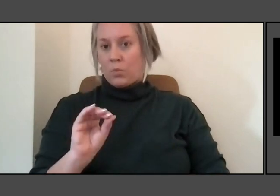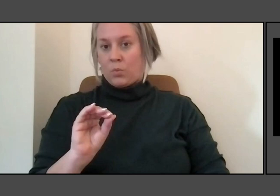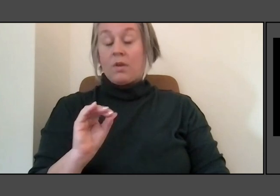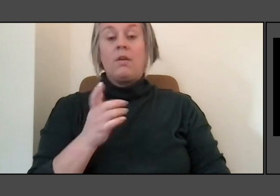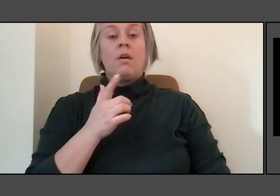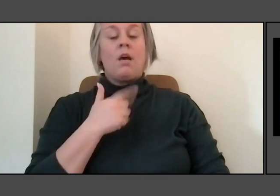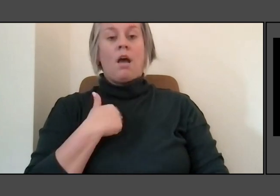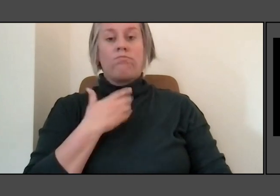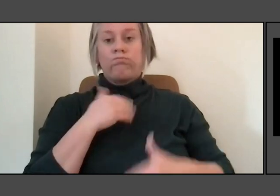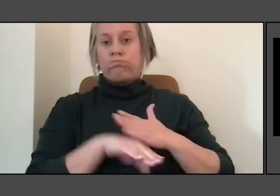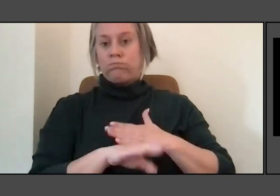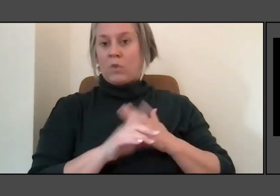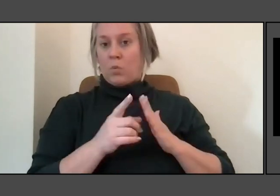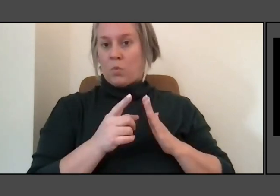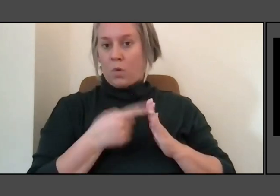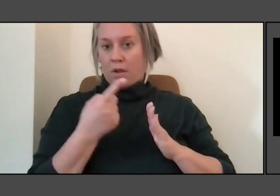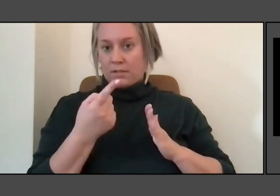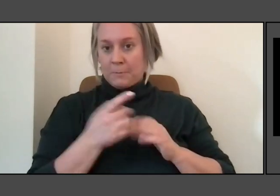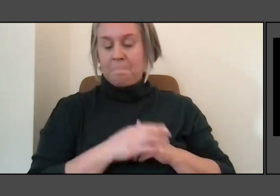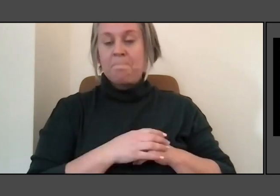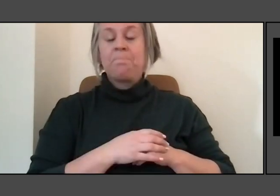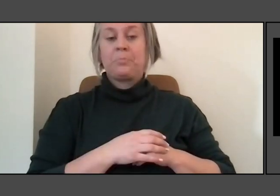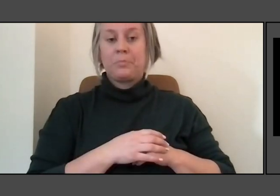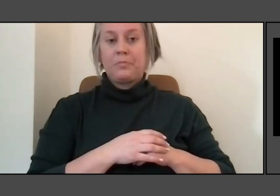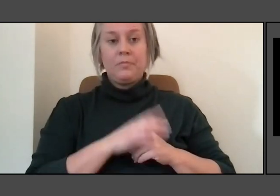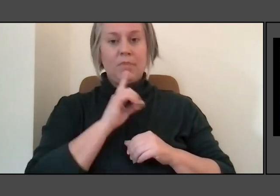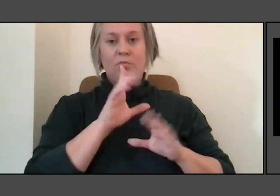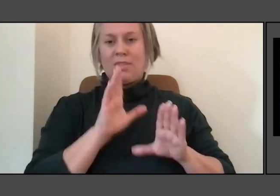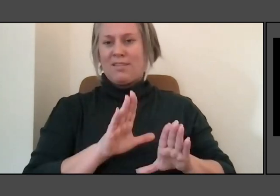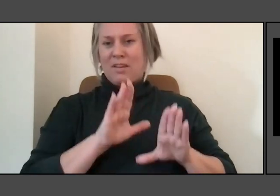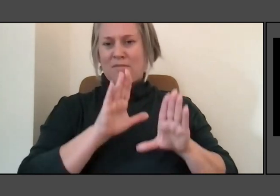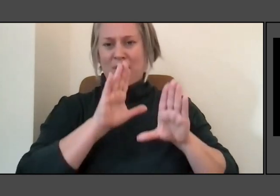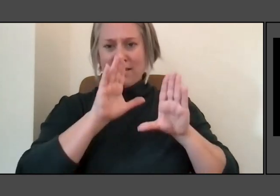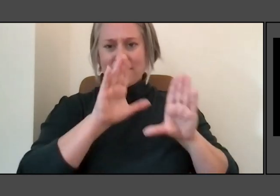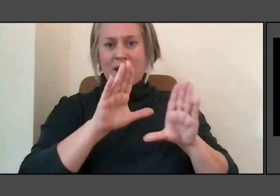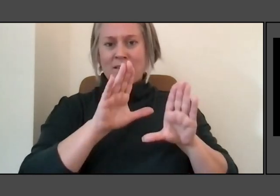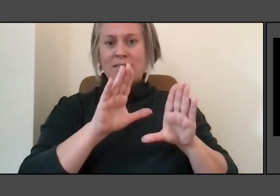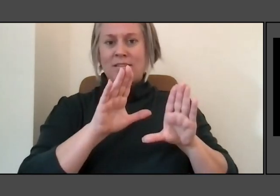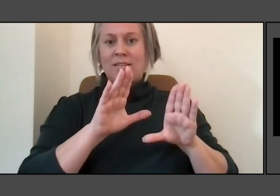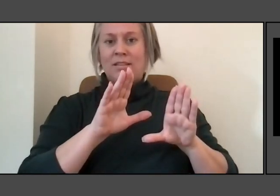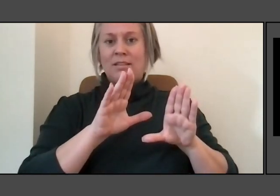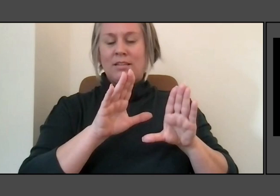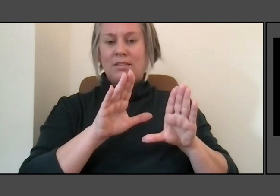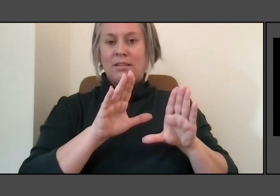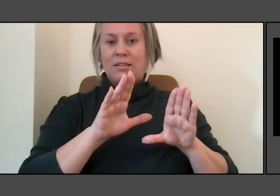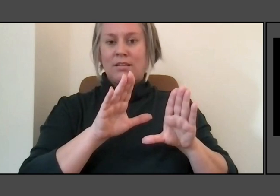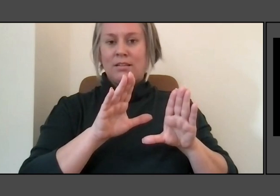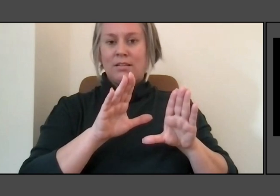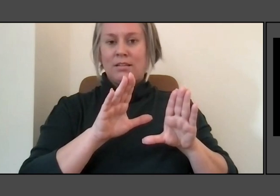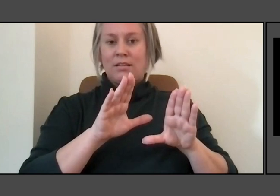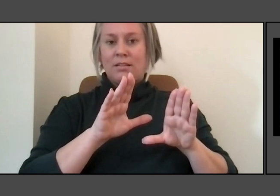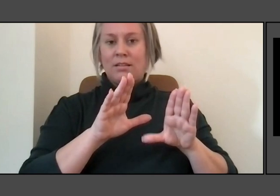It's it's fantastic. And it has an egg and a serpent about to eat the egg. This is the tale of it.